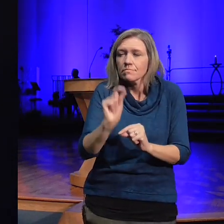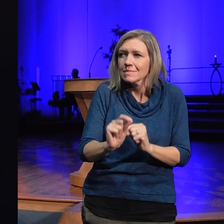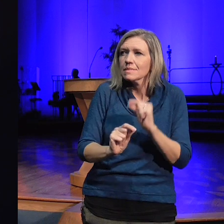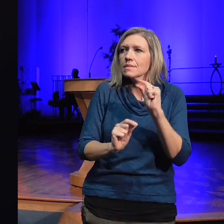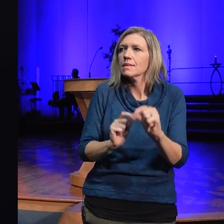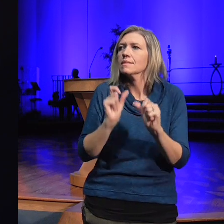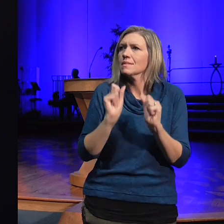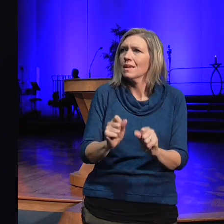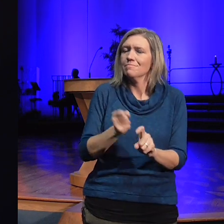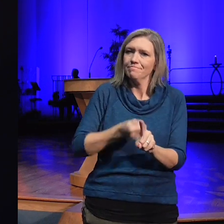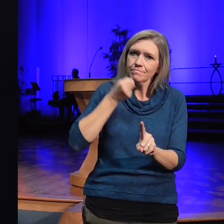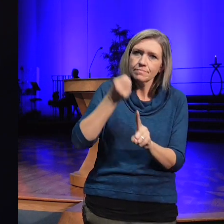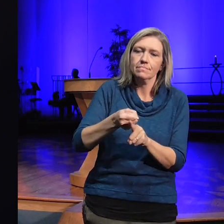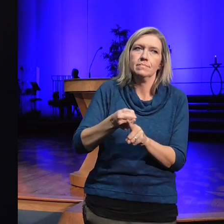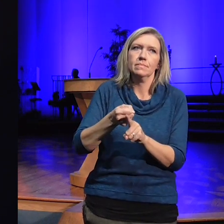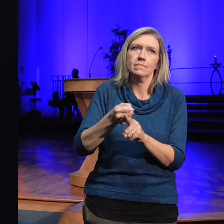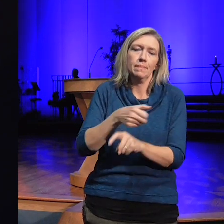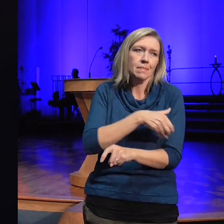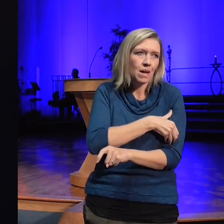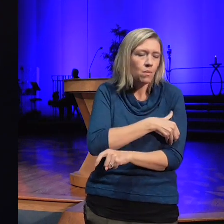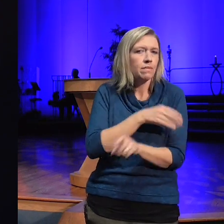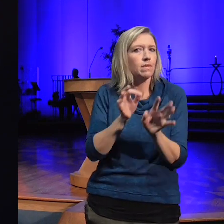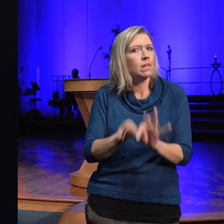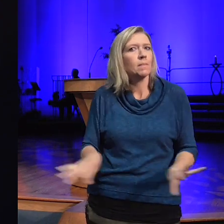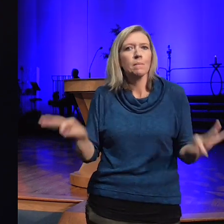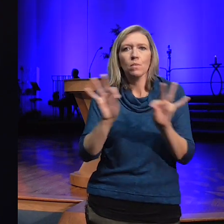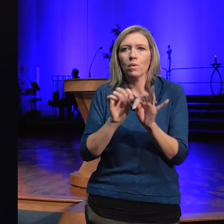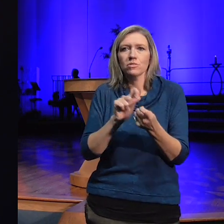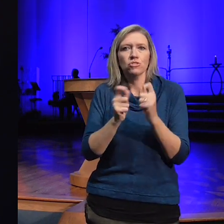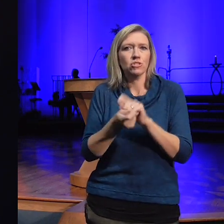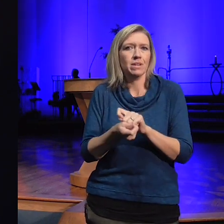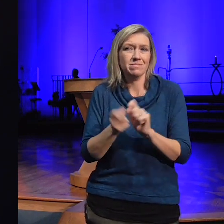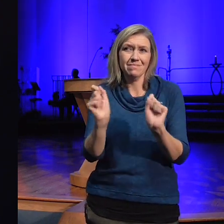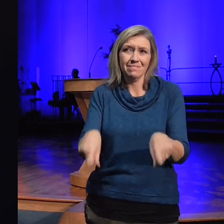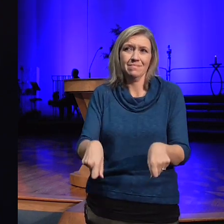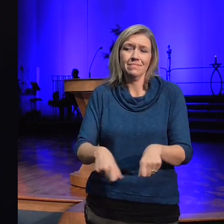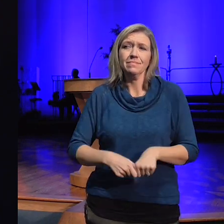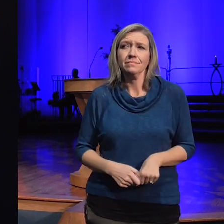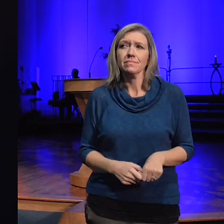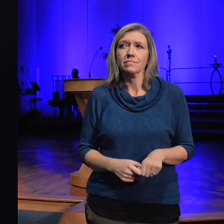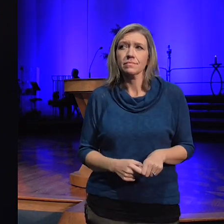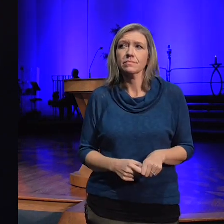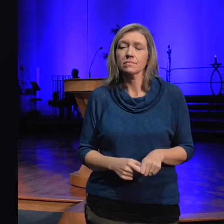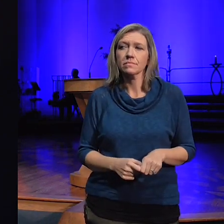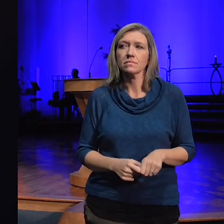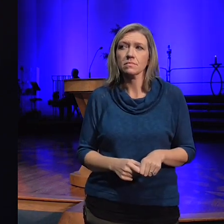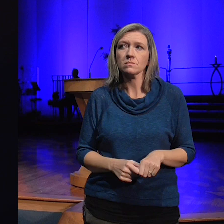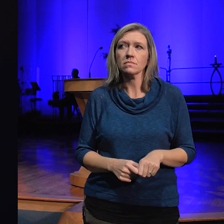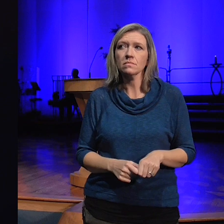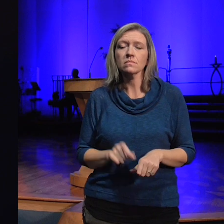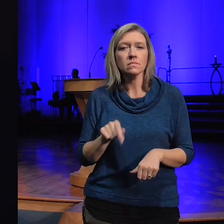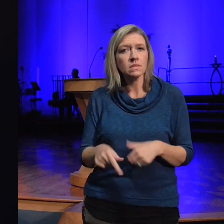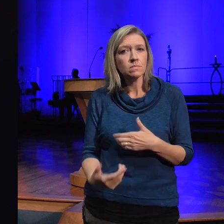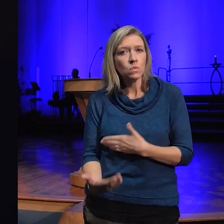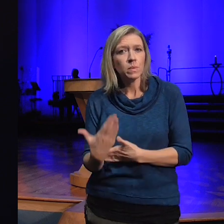changes and so this morning I am grateful I'm grateful for Dr Michelle and her